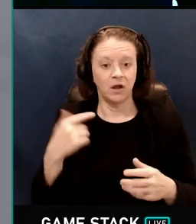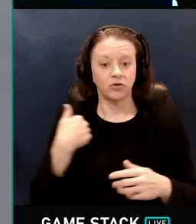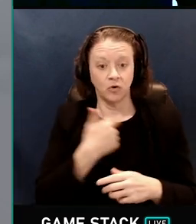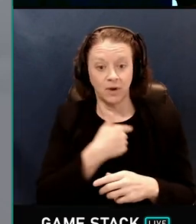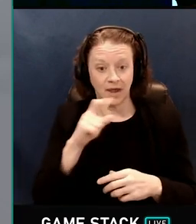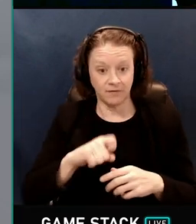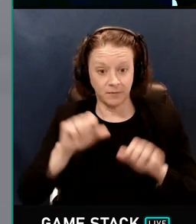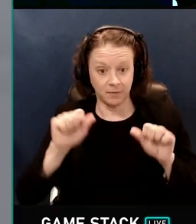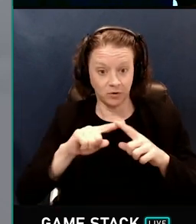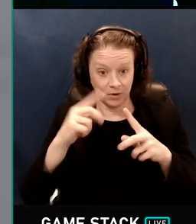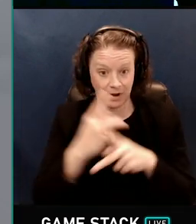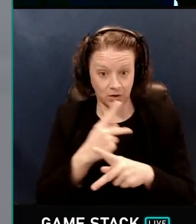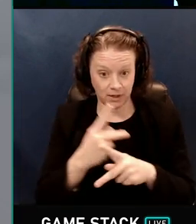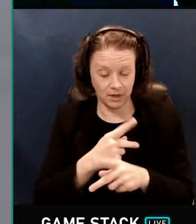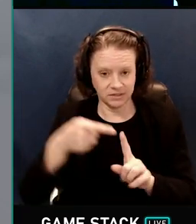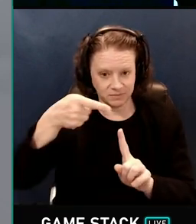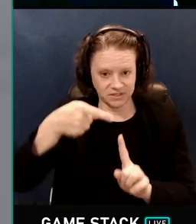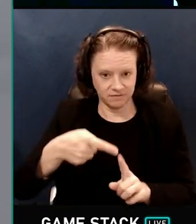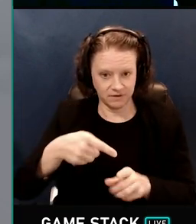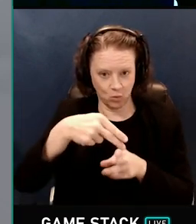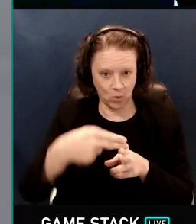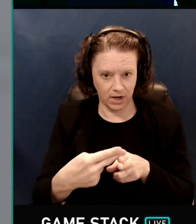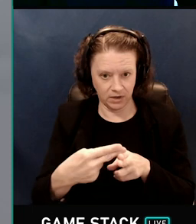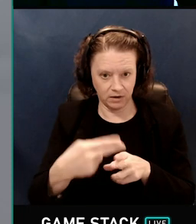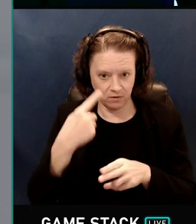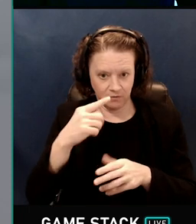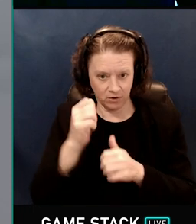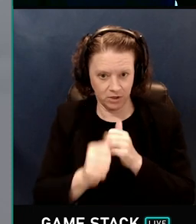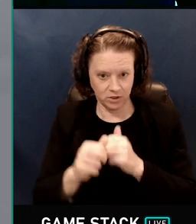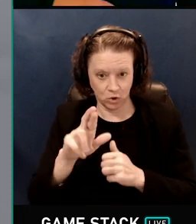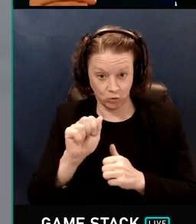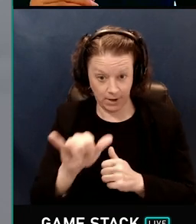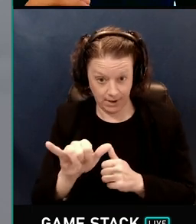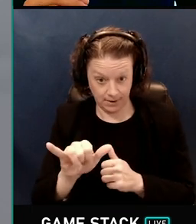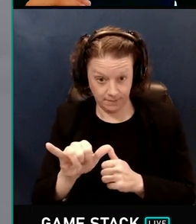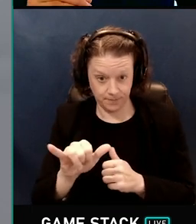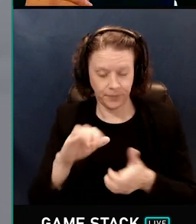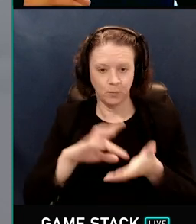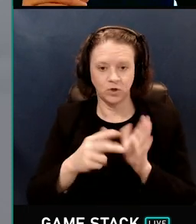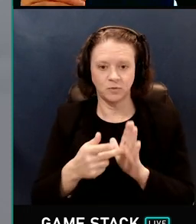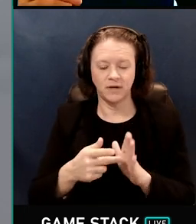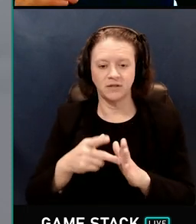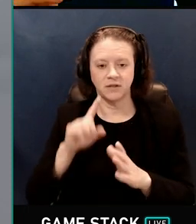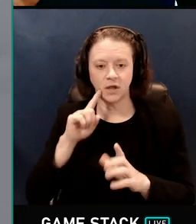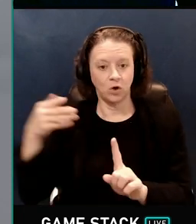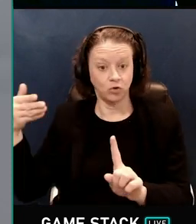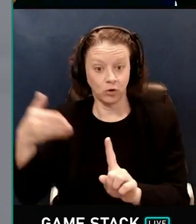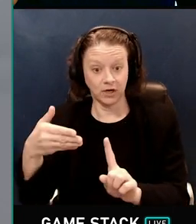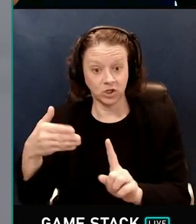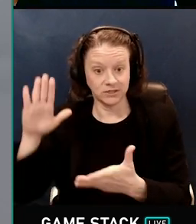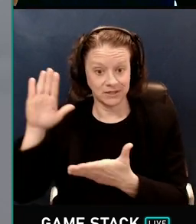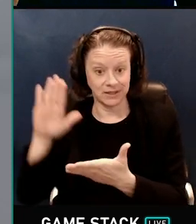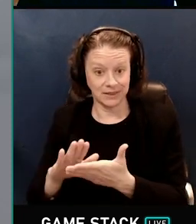you have to be able to calculate an appropriate weight for each ray. So that the directions that are less likely